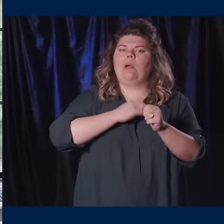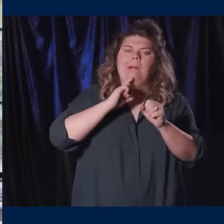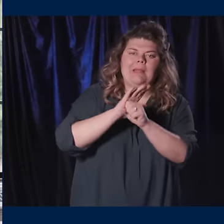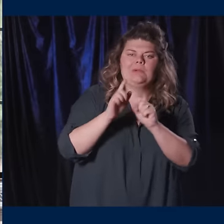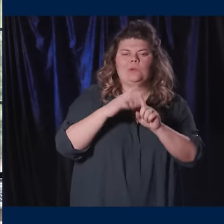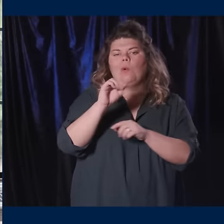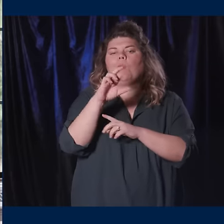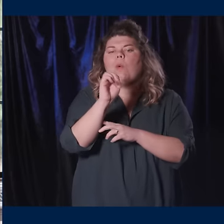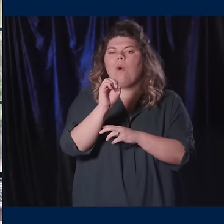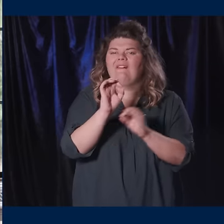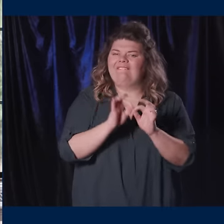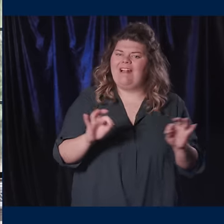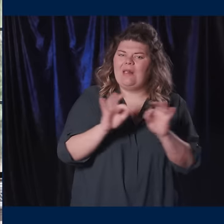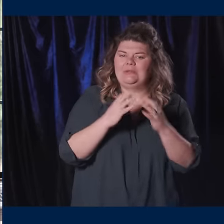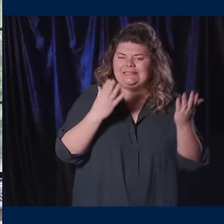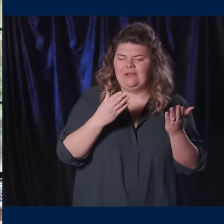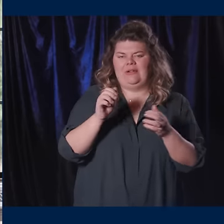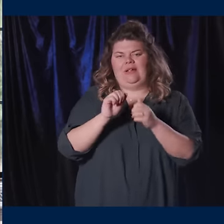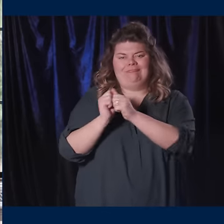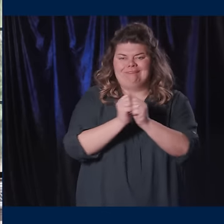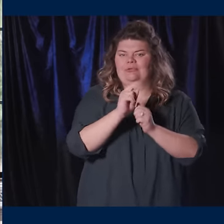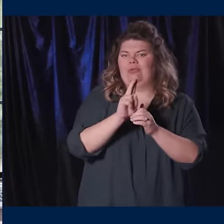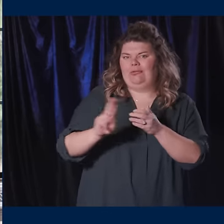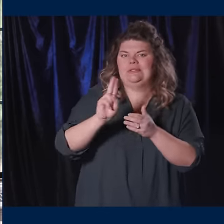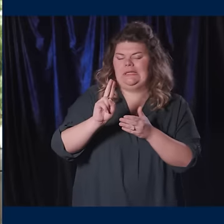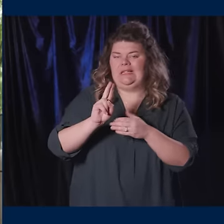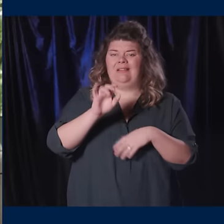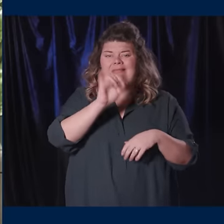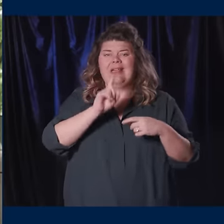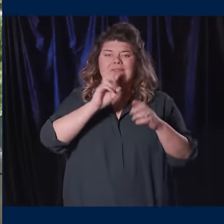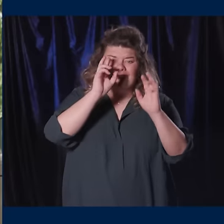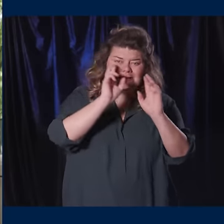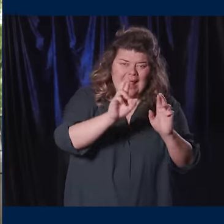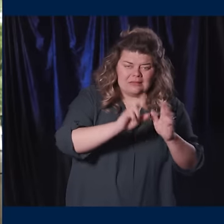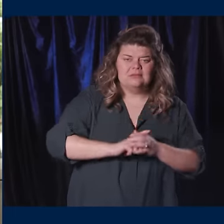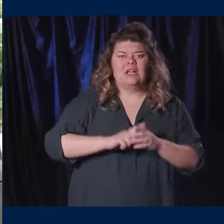commitment to our core values as a university, values of respect